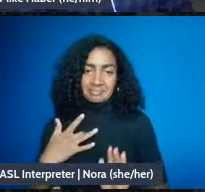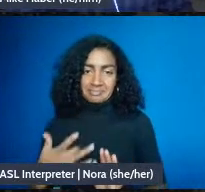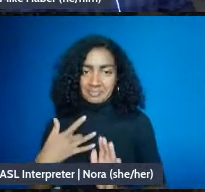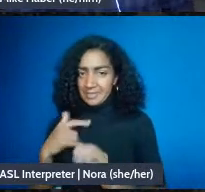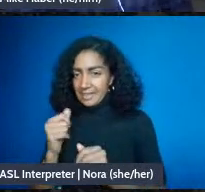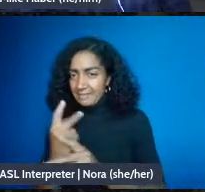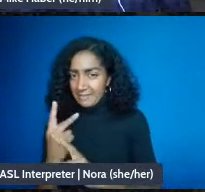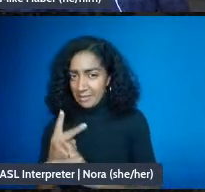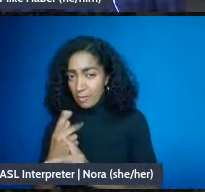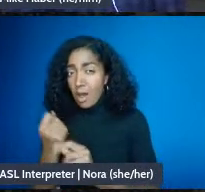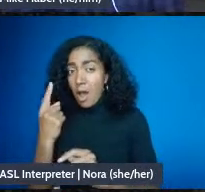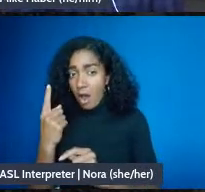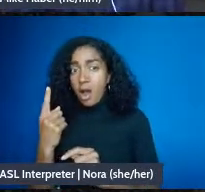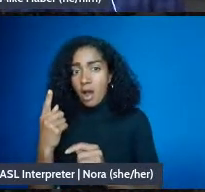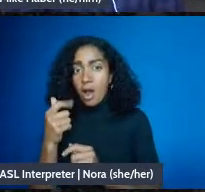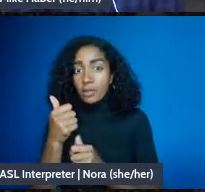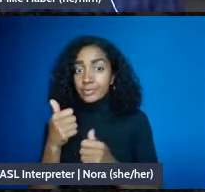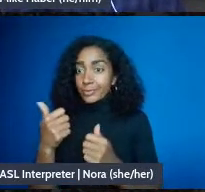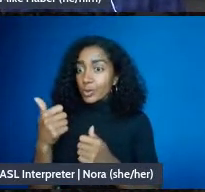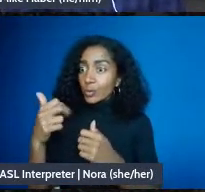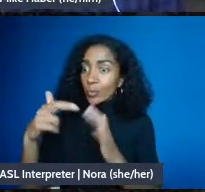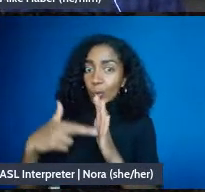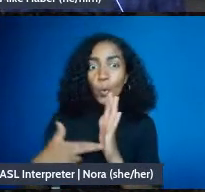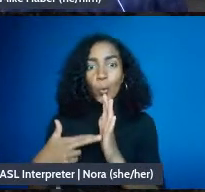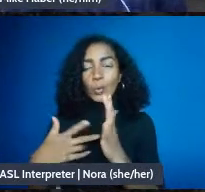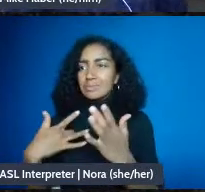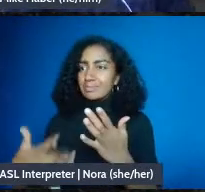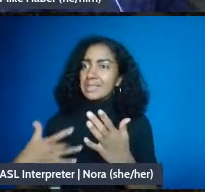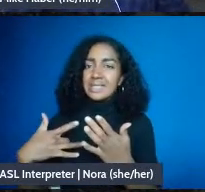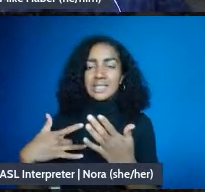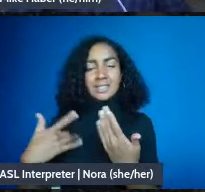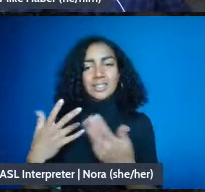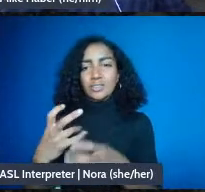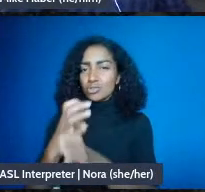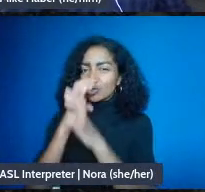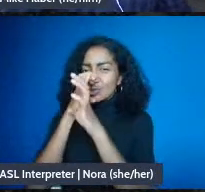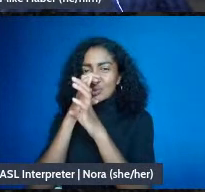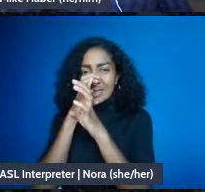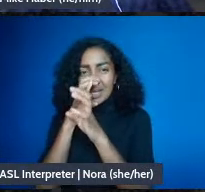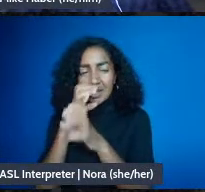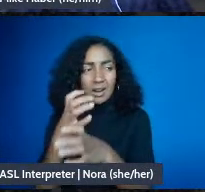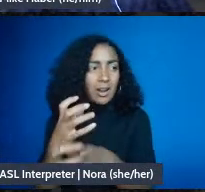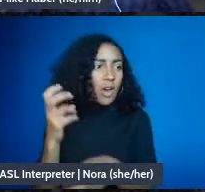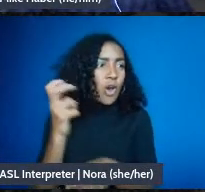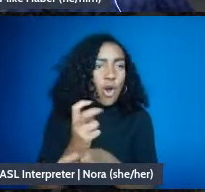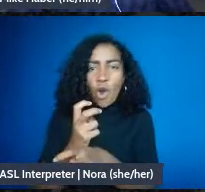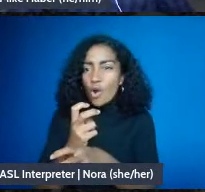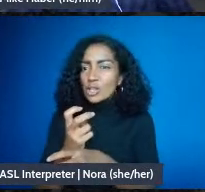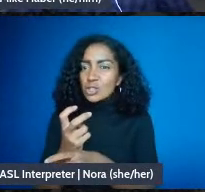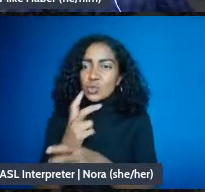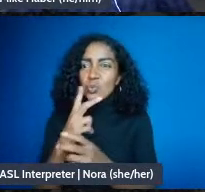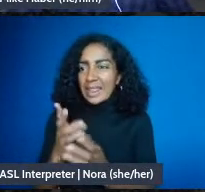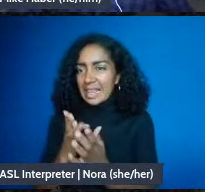hierarchical hierarchical and rigid and kind of hard to vary from without you know a lot of work.